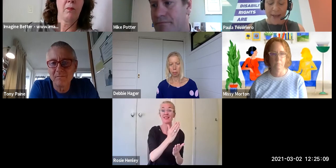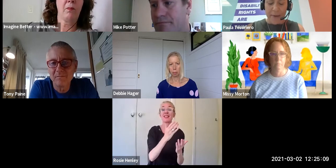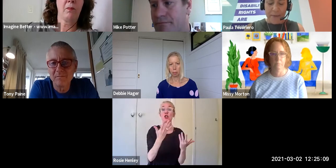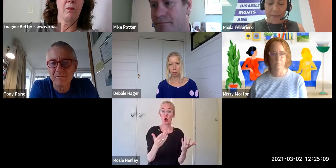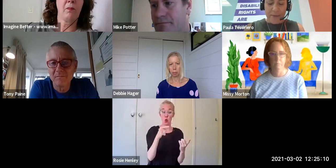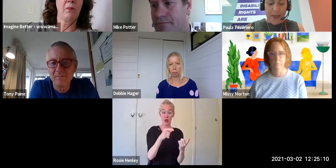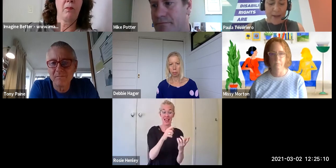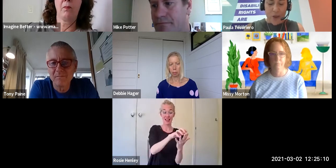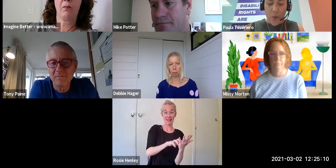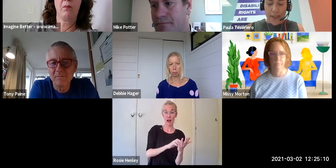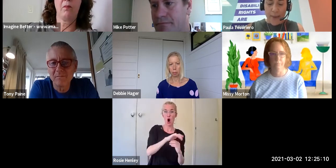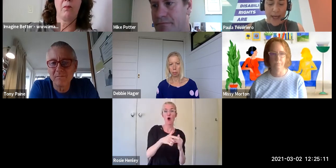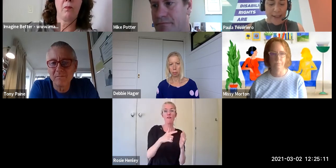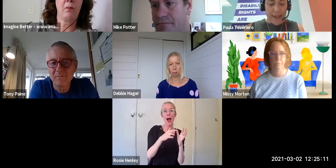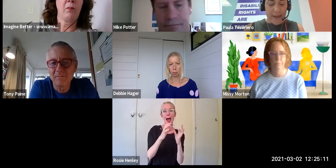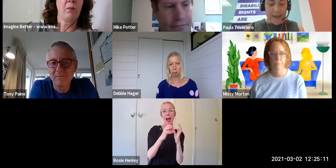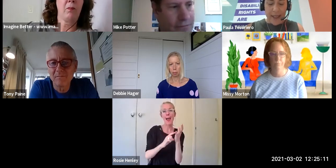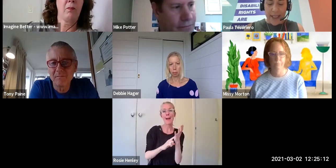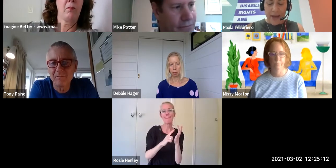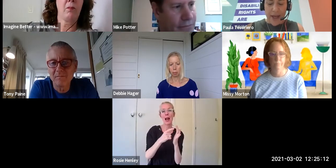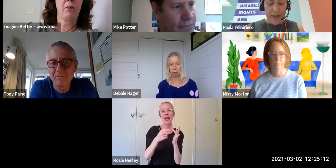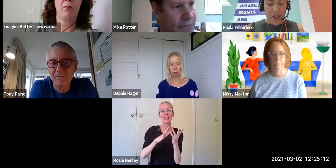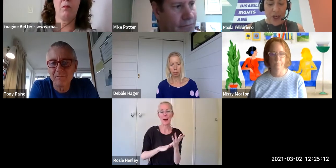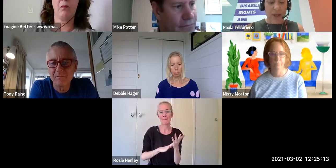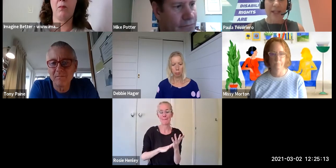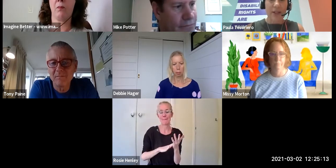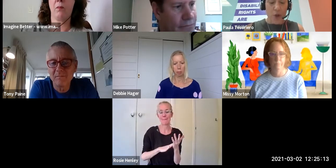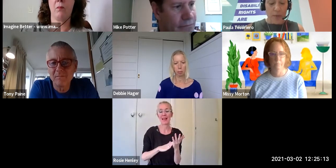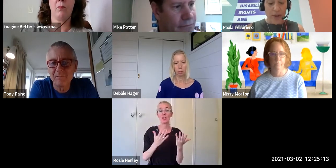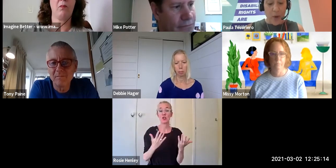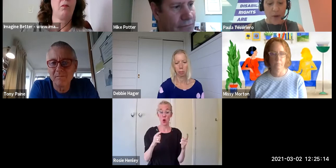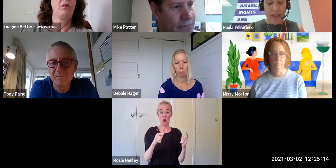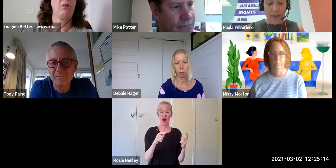verbatim but it talks about this idea that it is generally assumed that the quality of